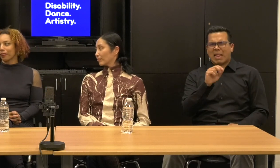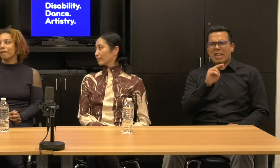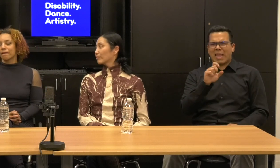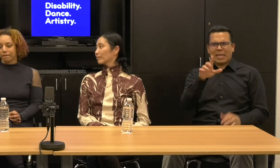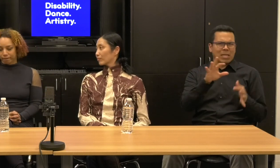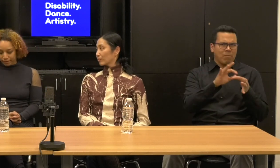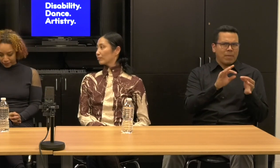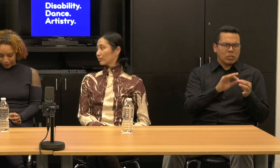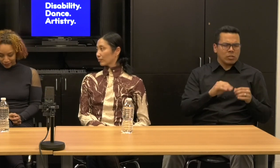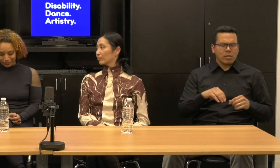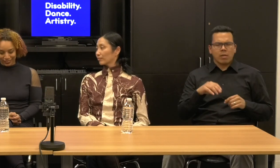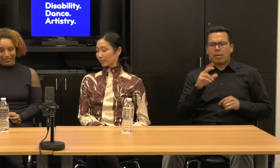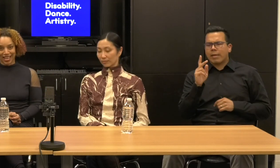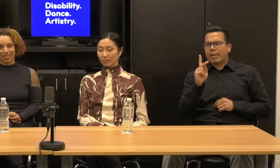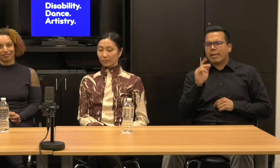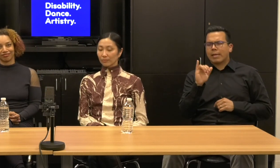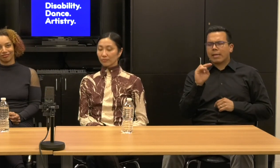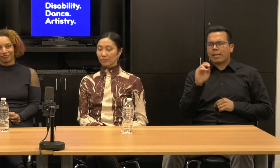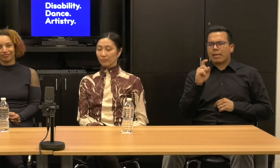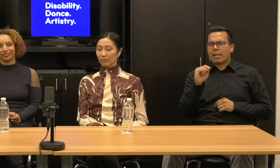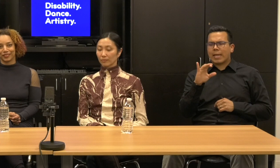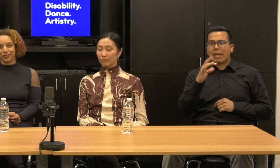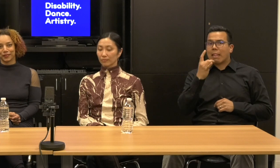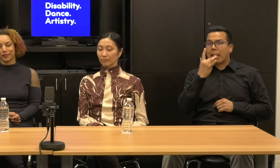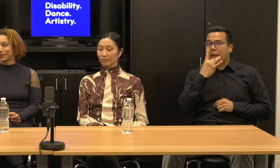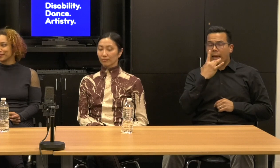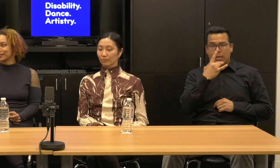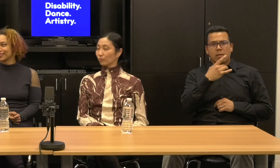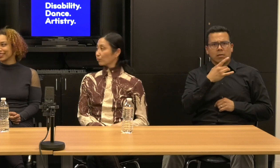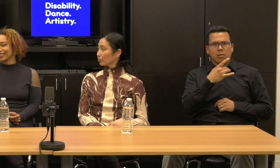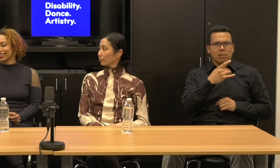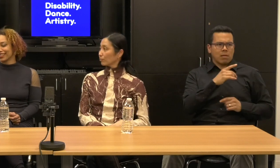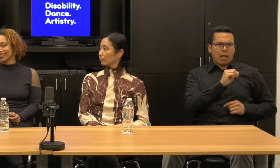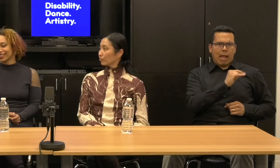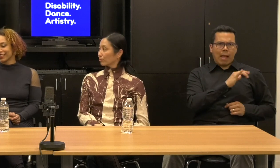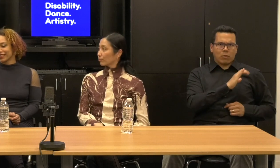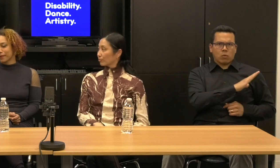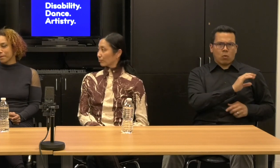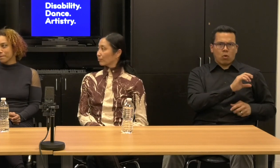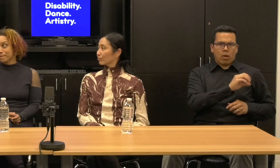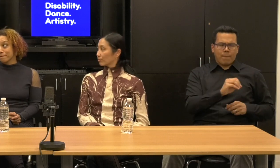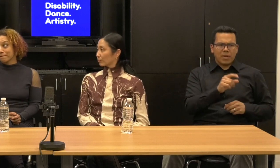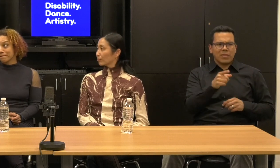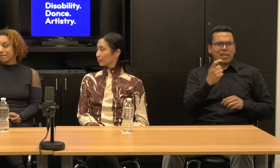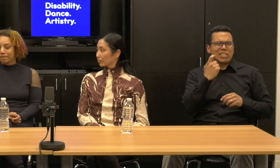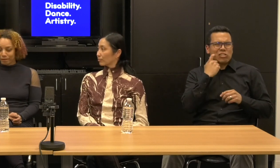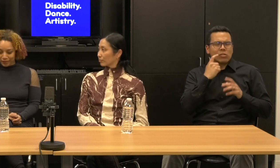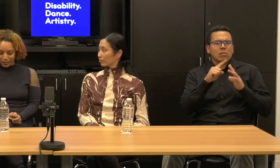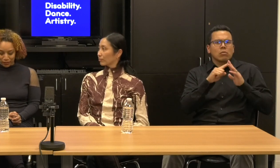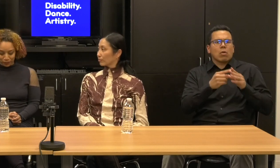which is Alice's company premiered a stunning piece of work called Descent and it was just